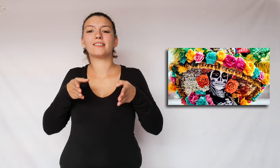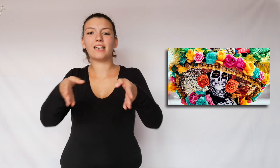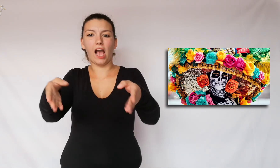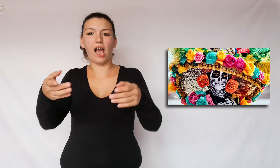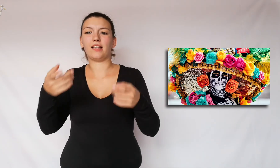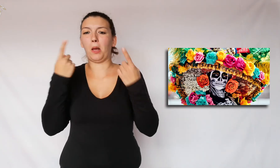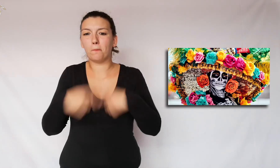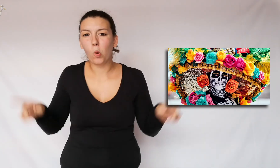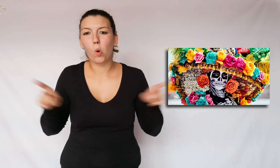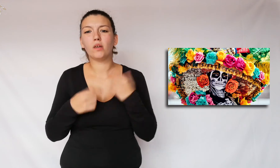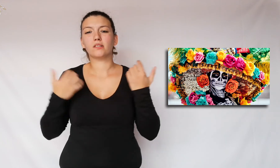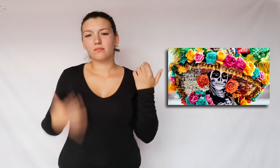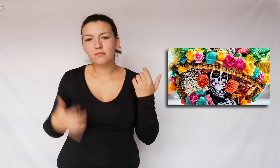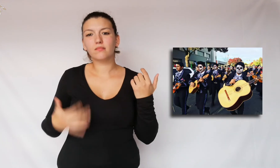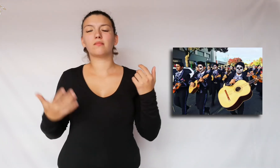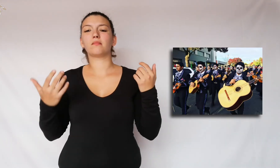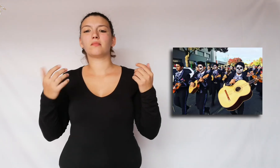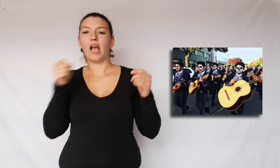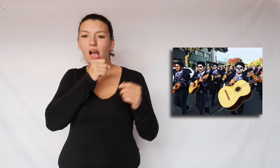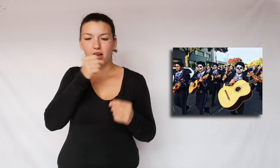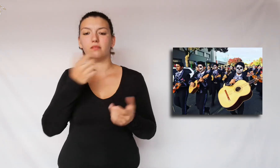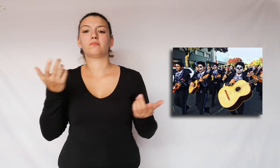there is music in the streets, there is music and singing,